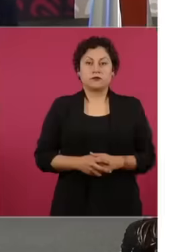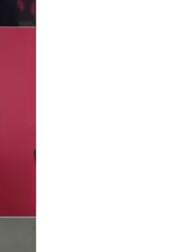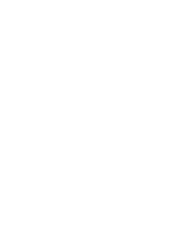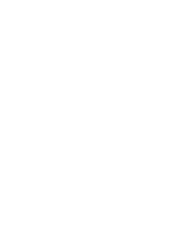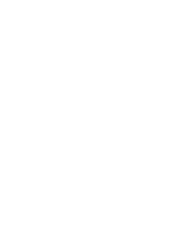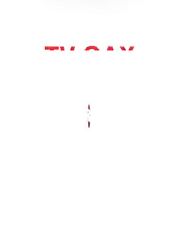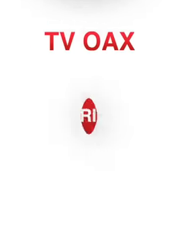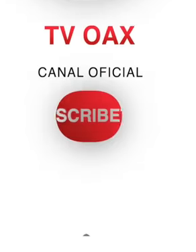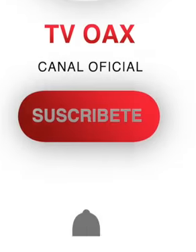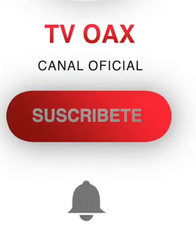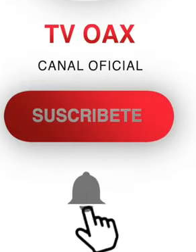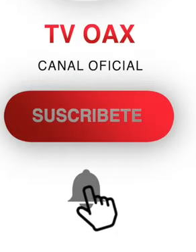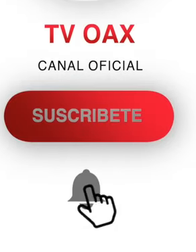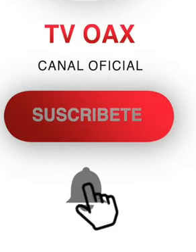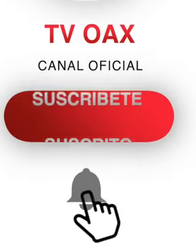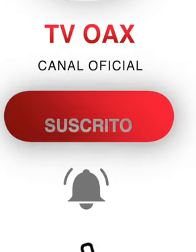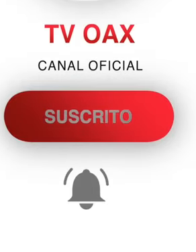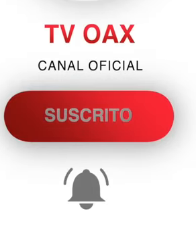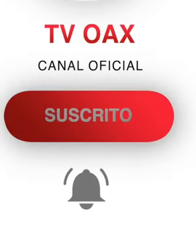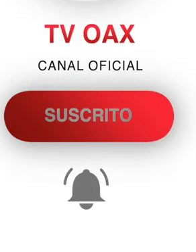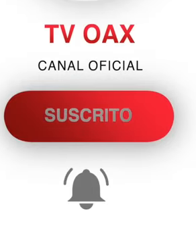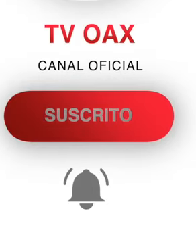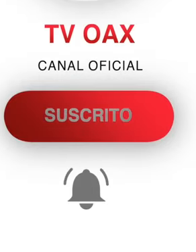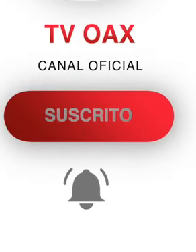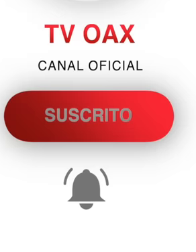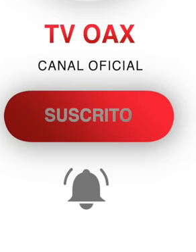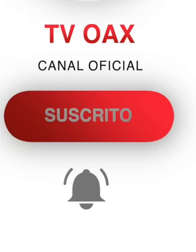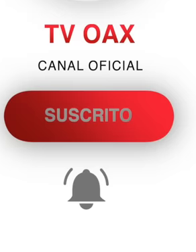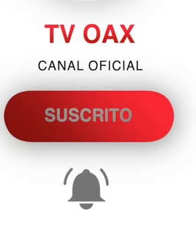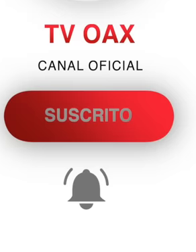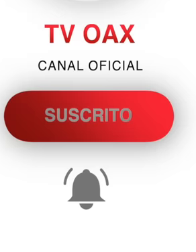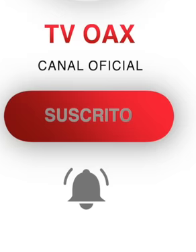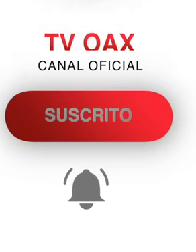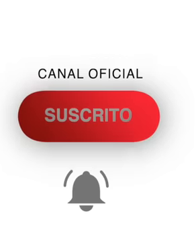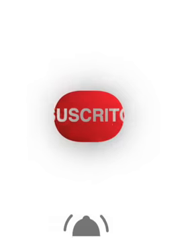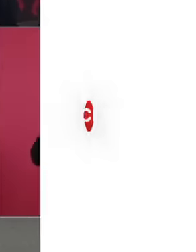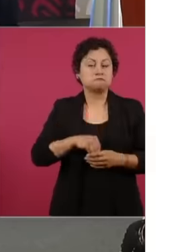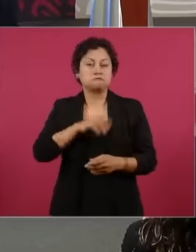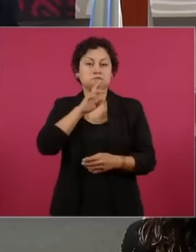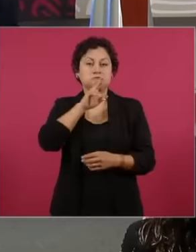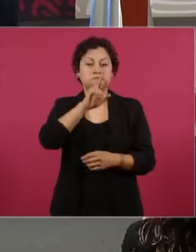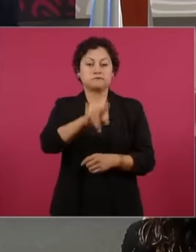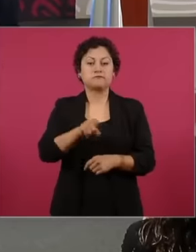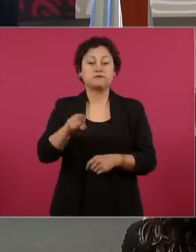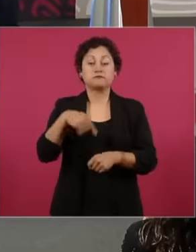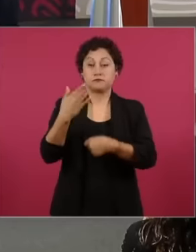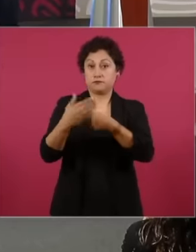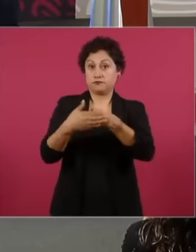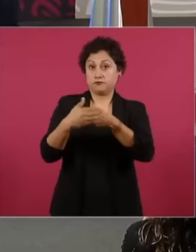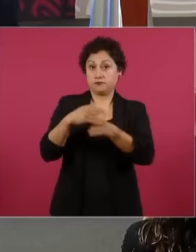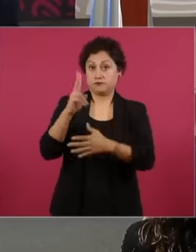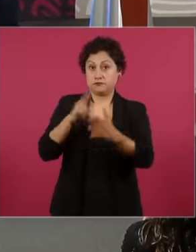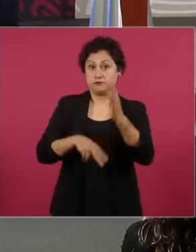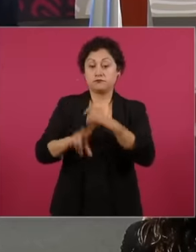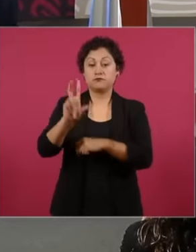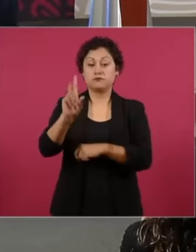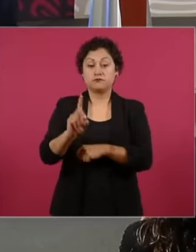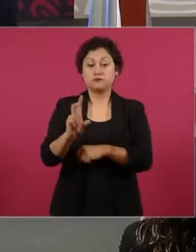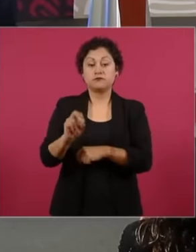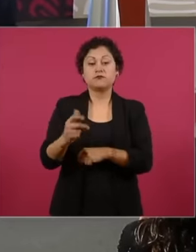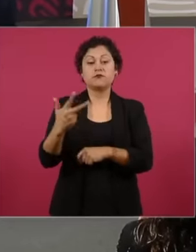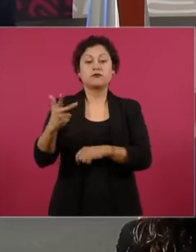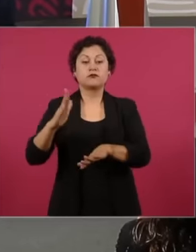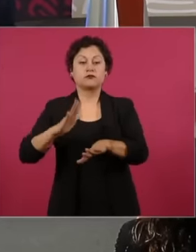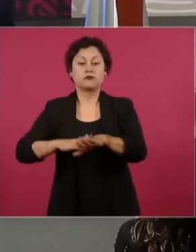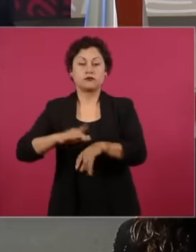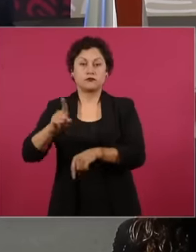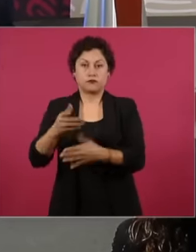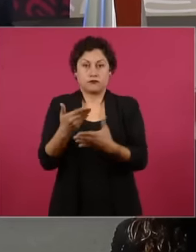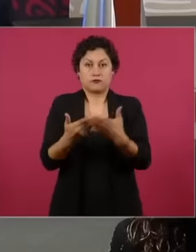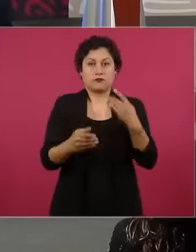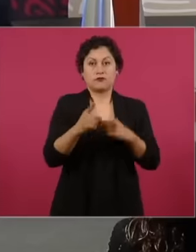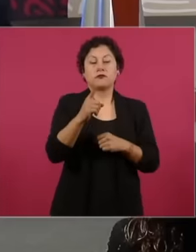the construction of 18 units and well for this purpose we have in naval constructions with 3,155